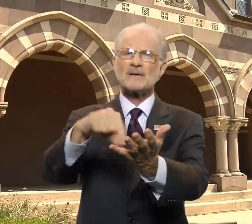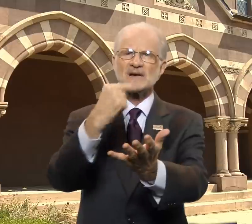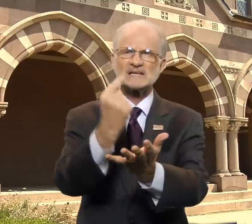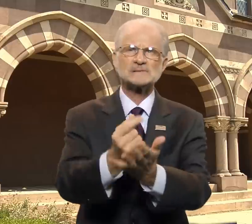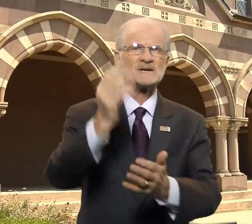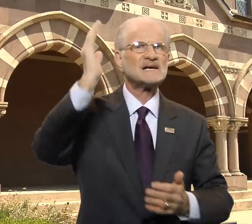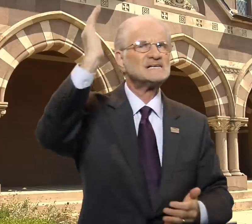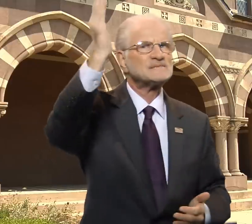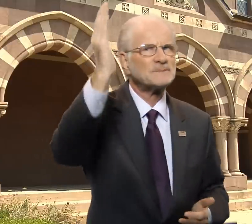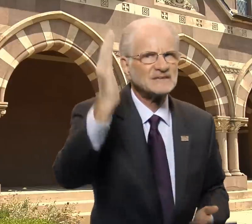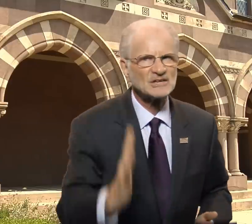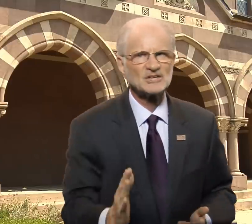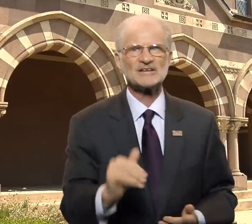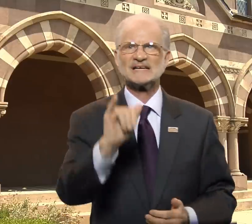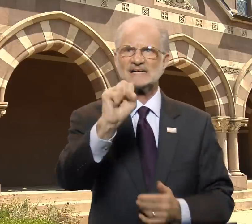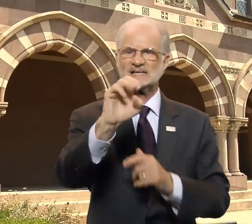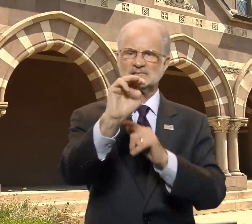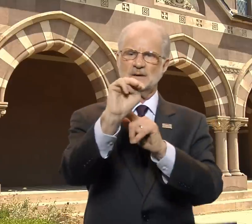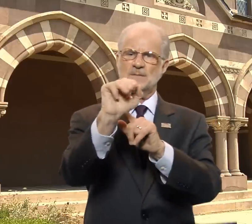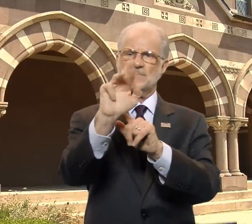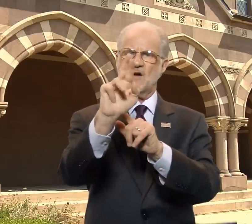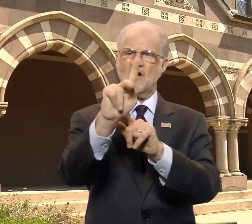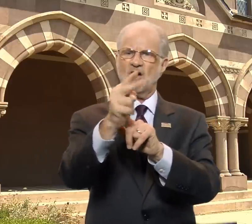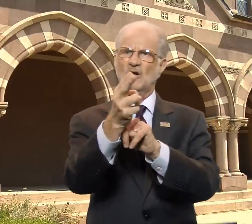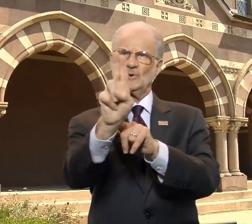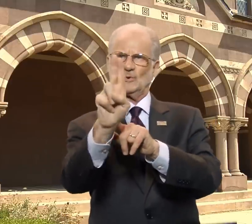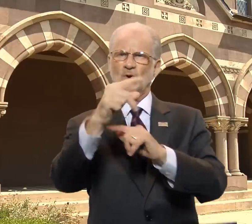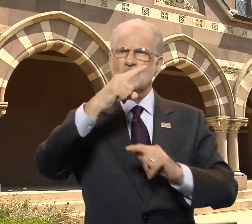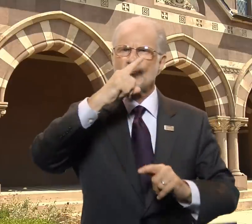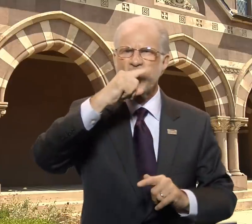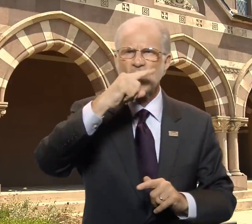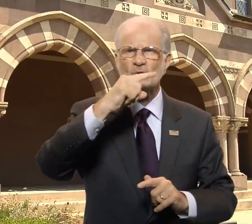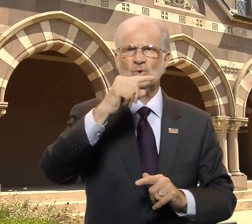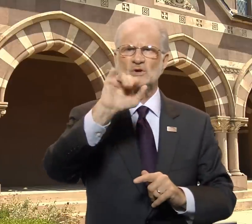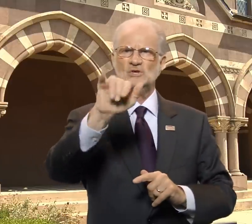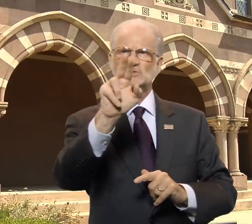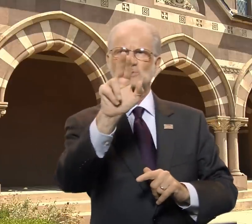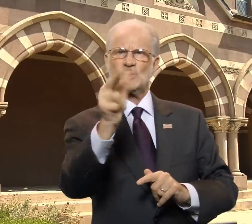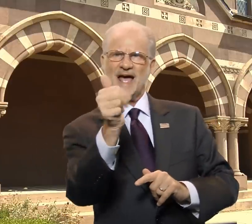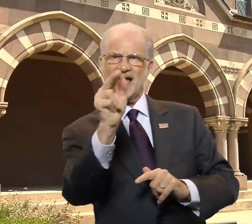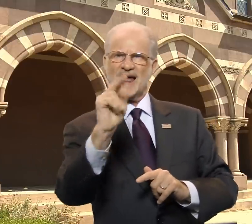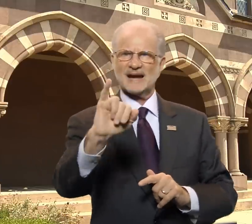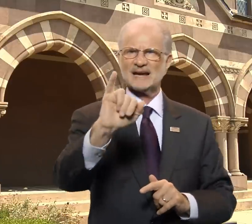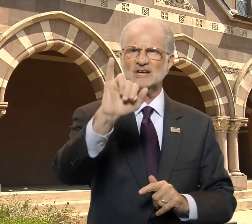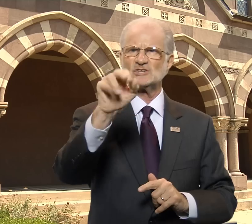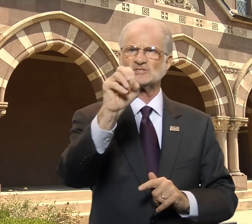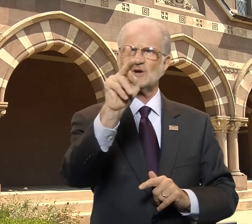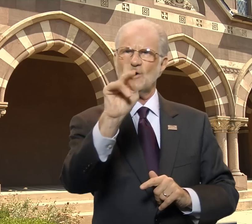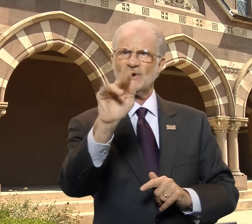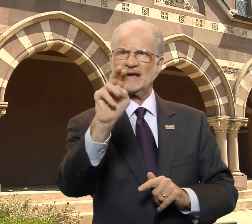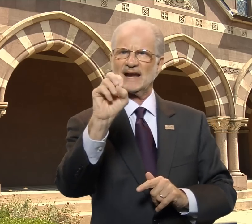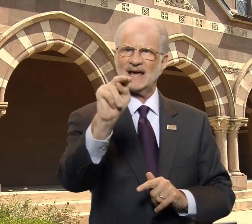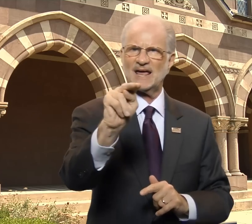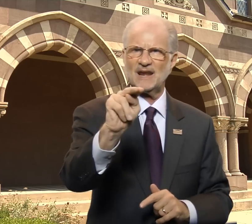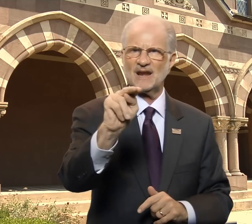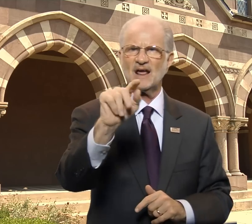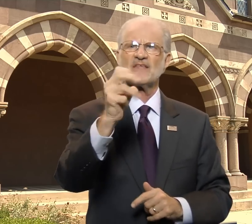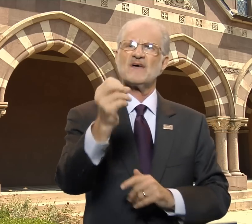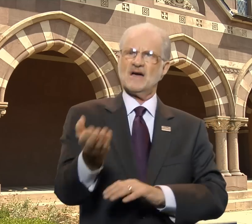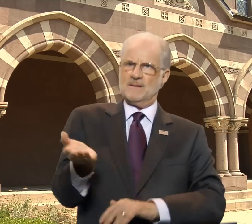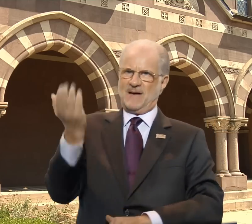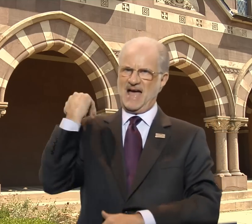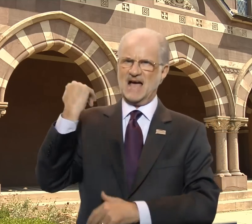The commencement speaker is Markku Juhani Jokinen,